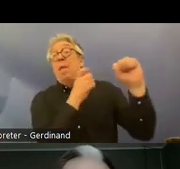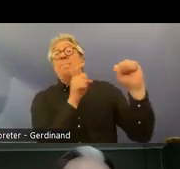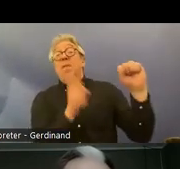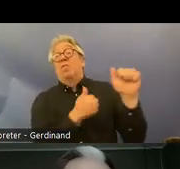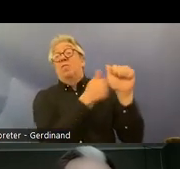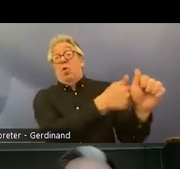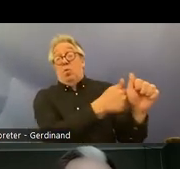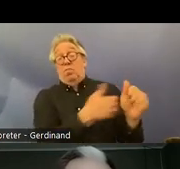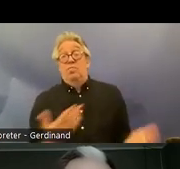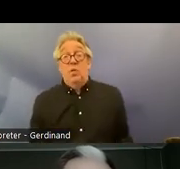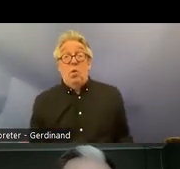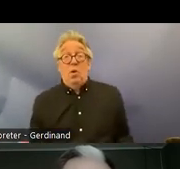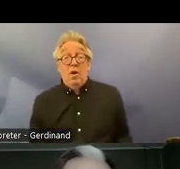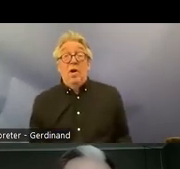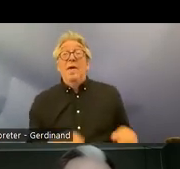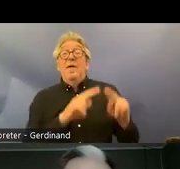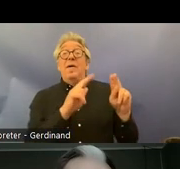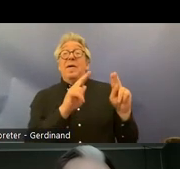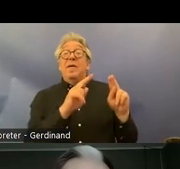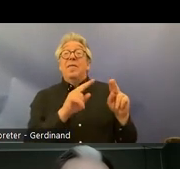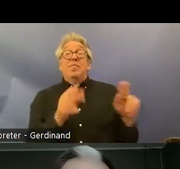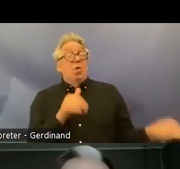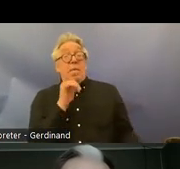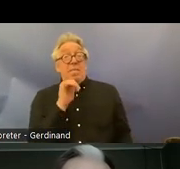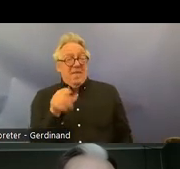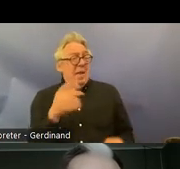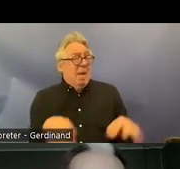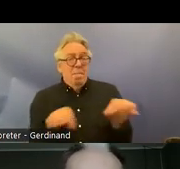already legally binding so we have to not understate this point the other